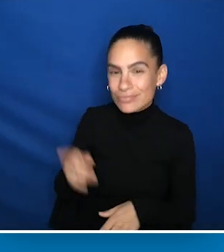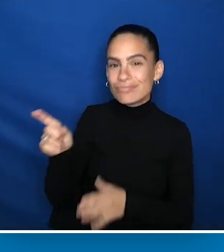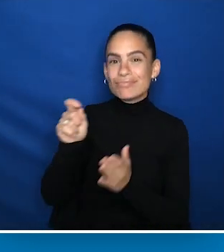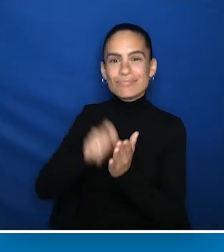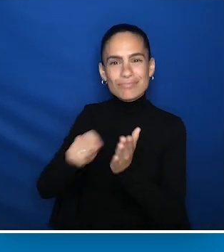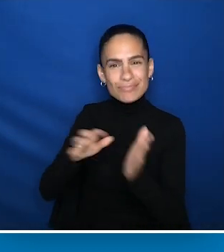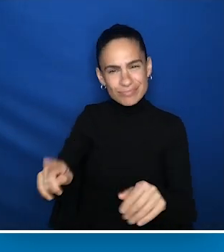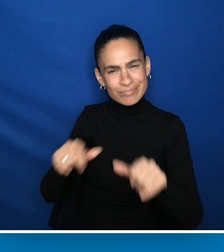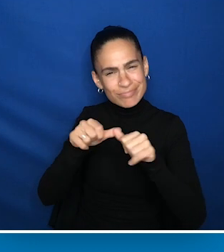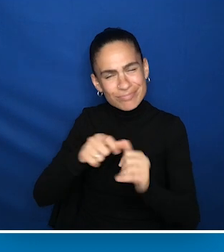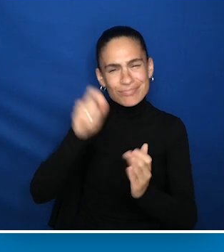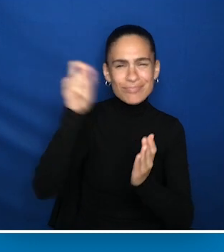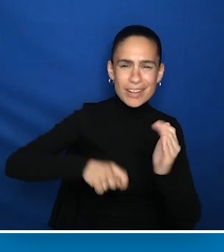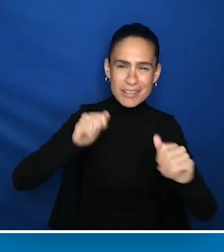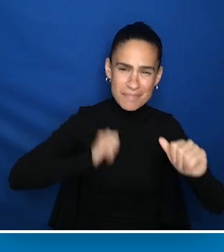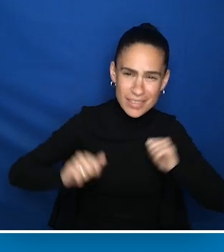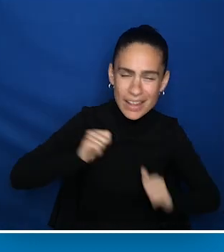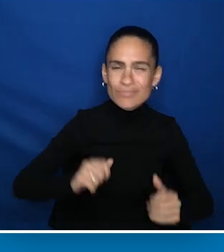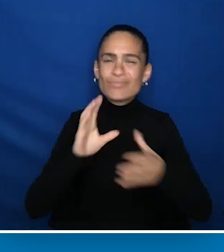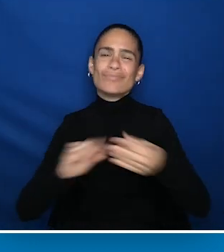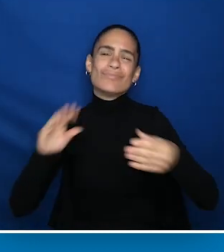An author who continues to write plays and tell tales,